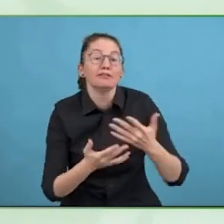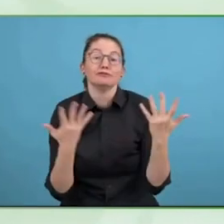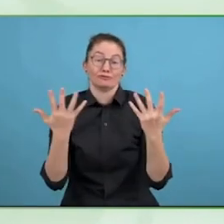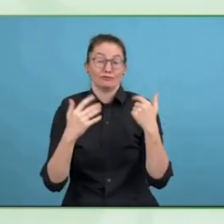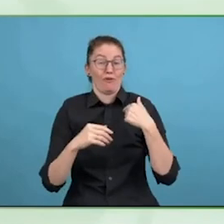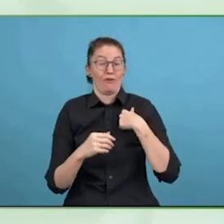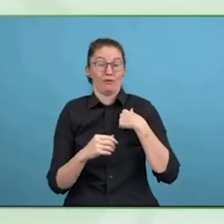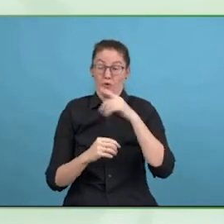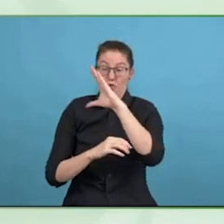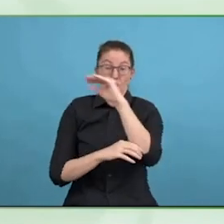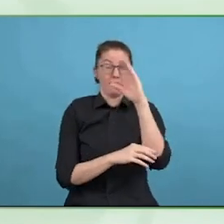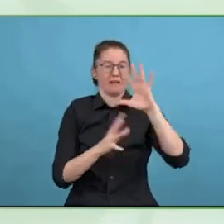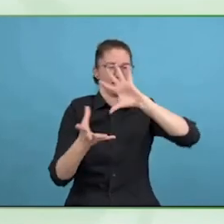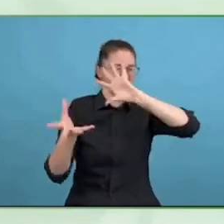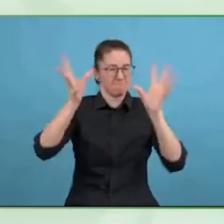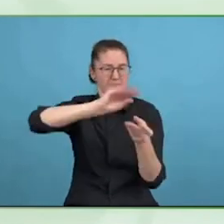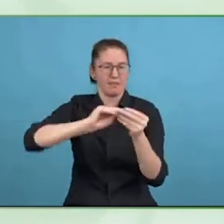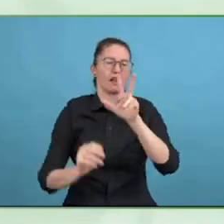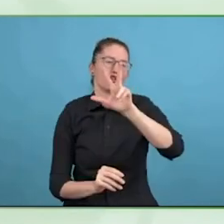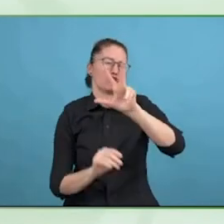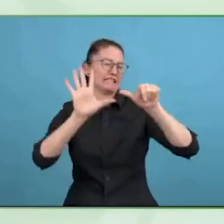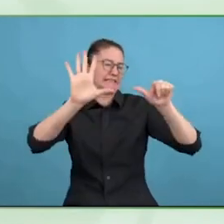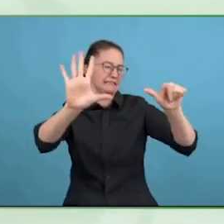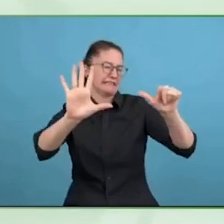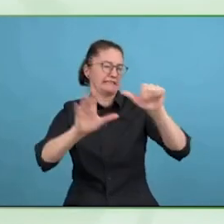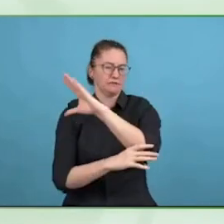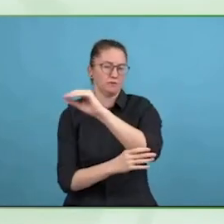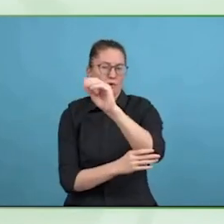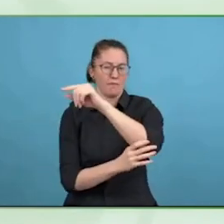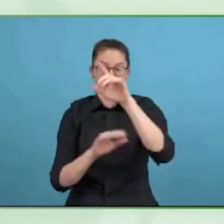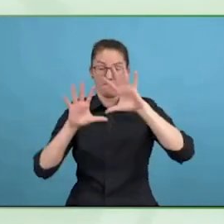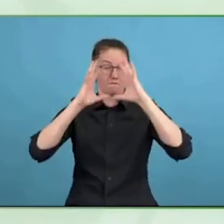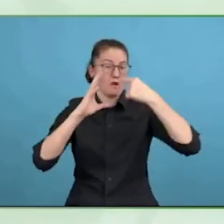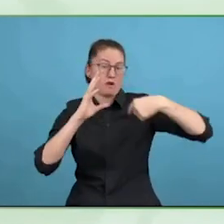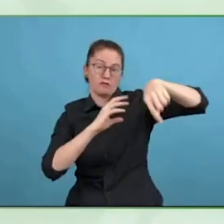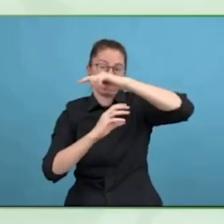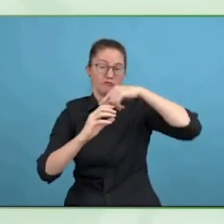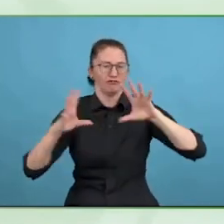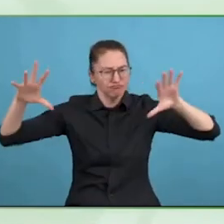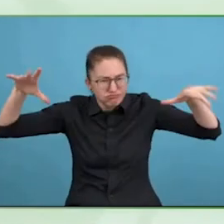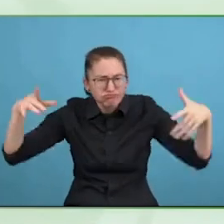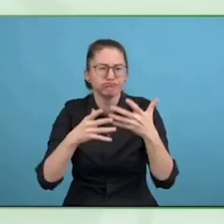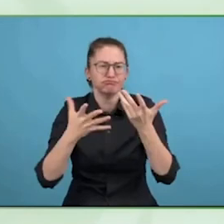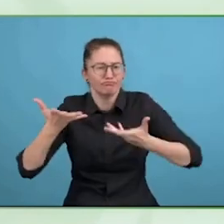networks which are controllable platforms of companies working on